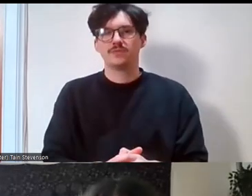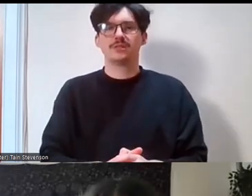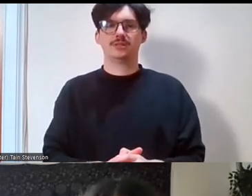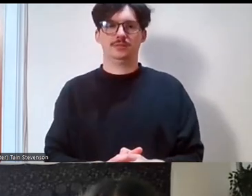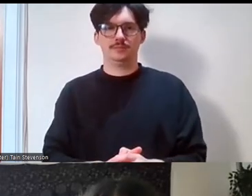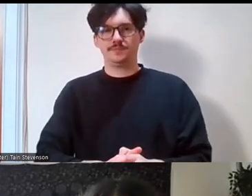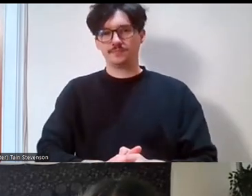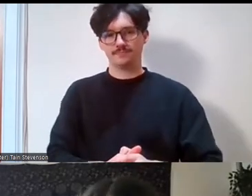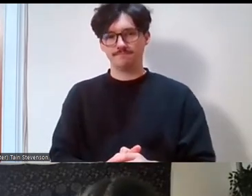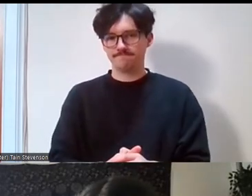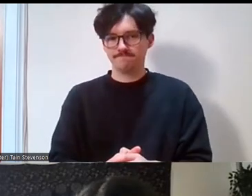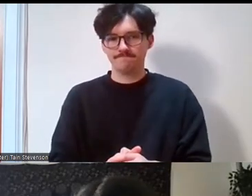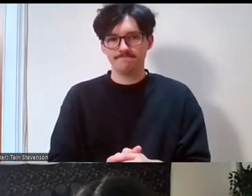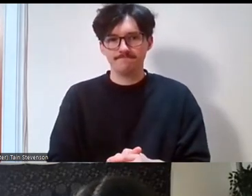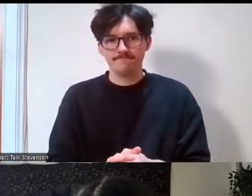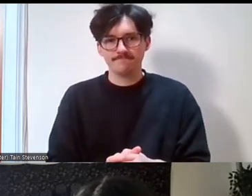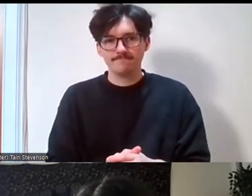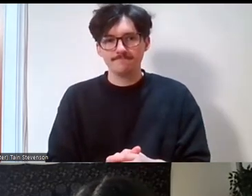I'm seeing a shaking head from Debbie.